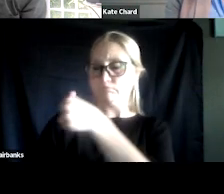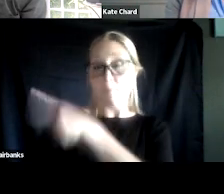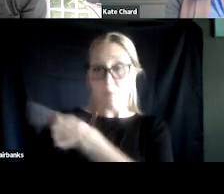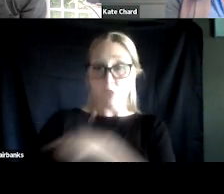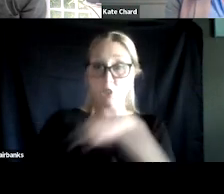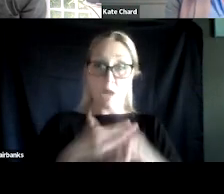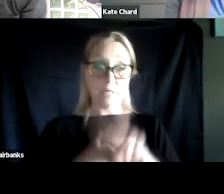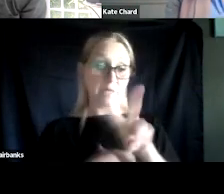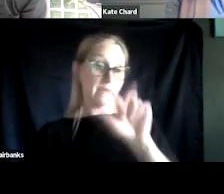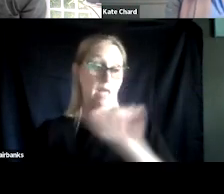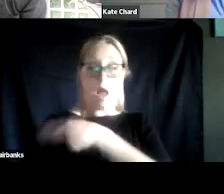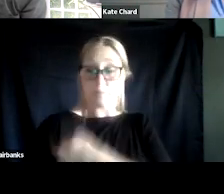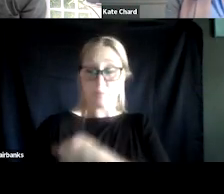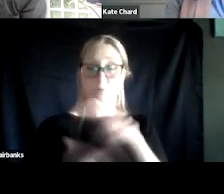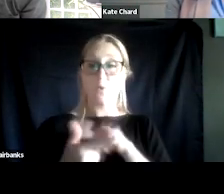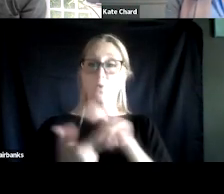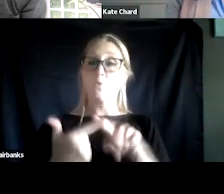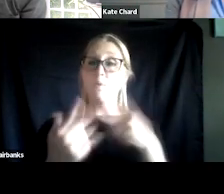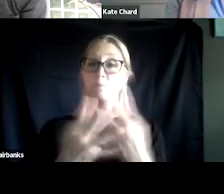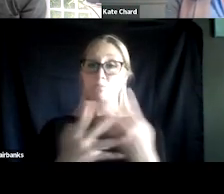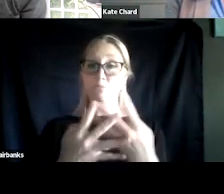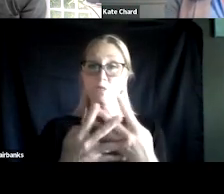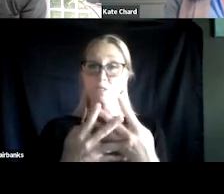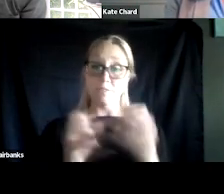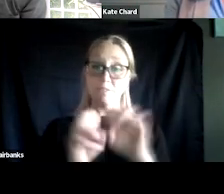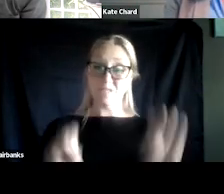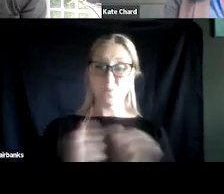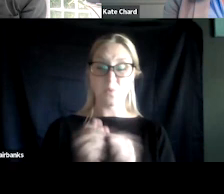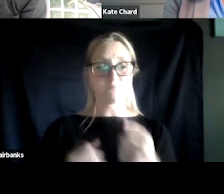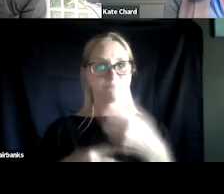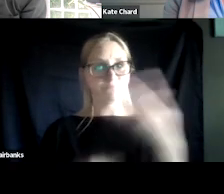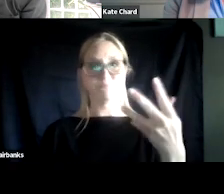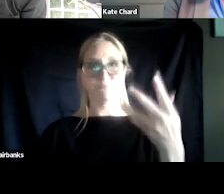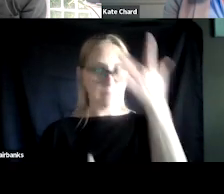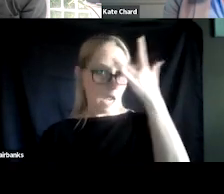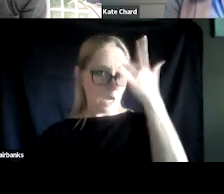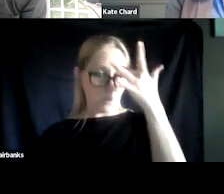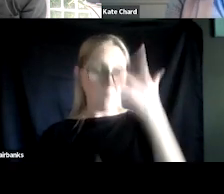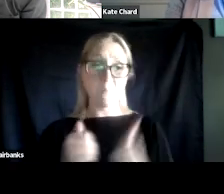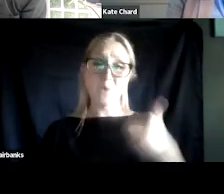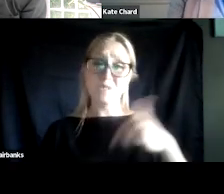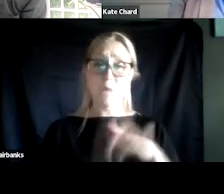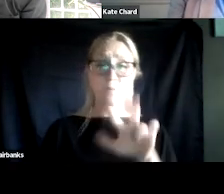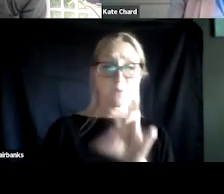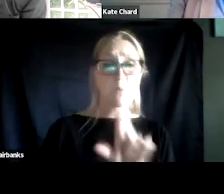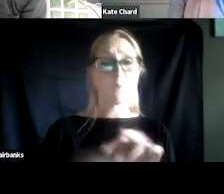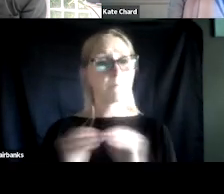to prison systems with multiple diagnoses, including most of the time three or more diagnoses.